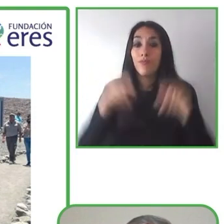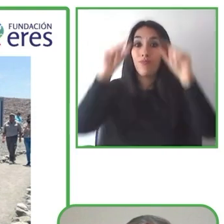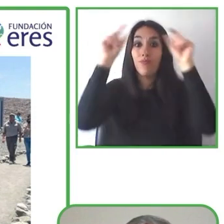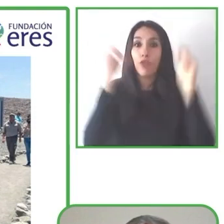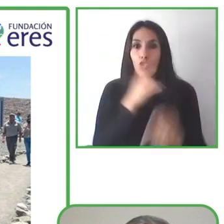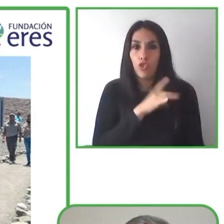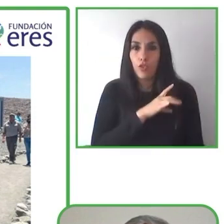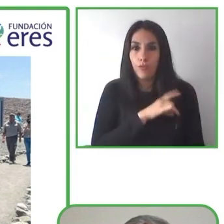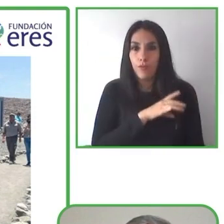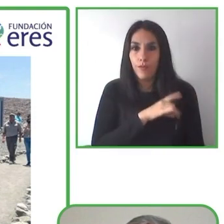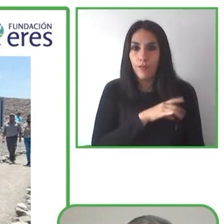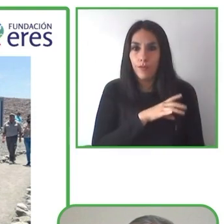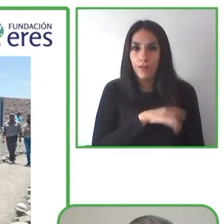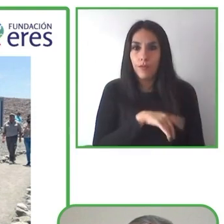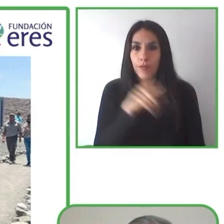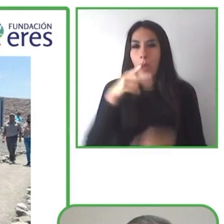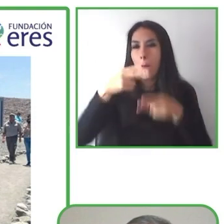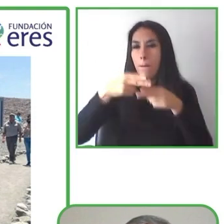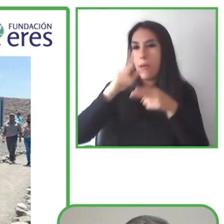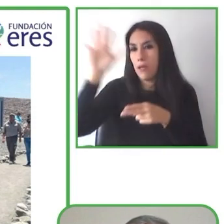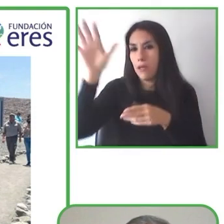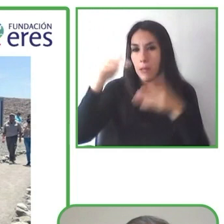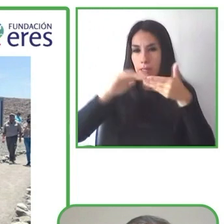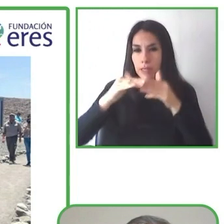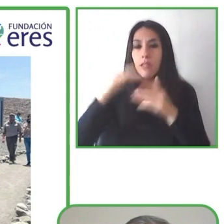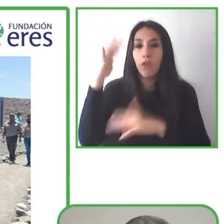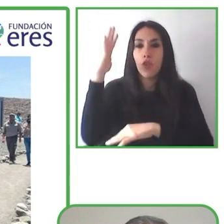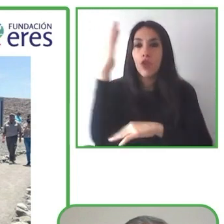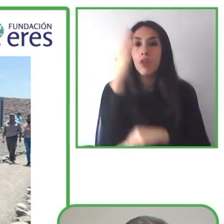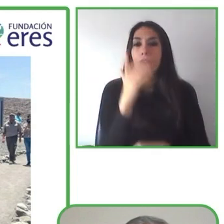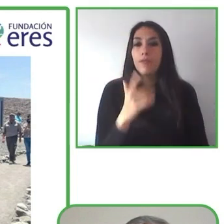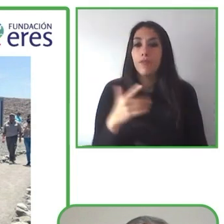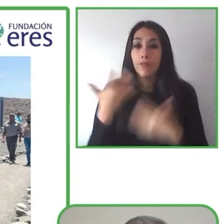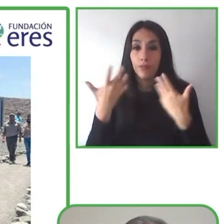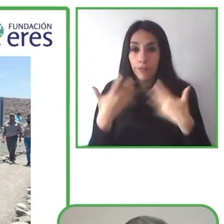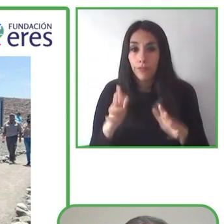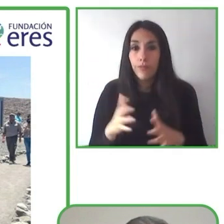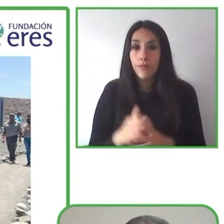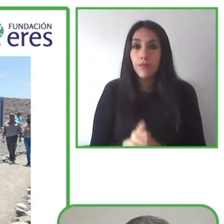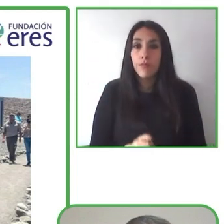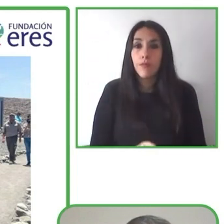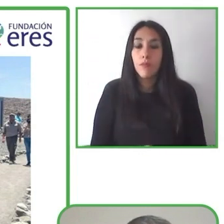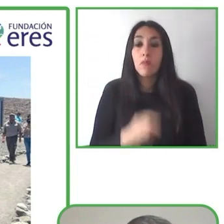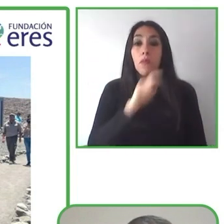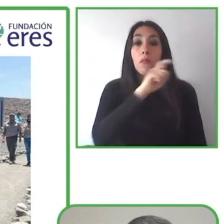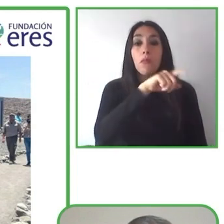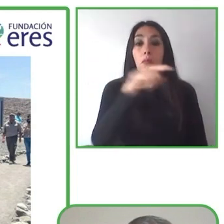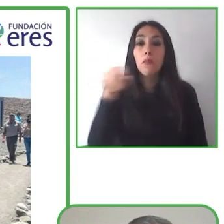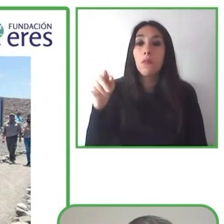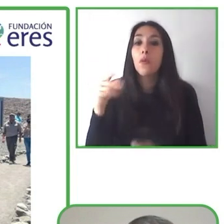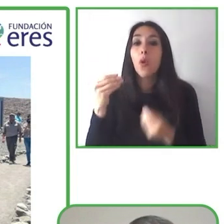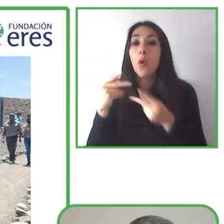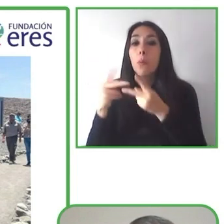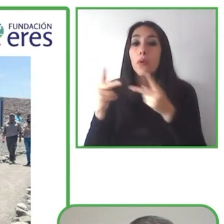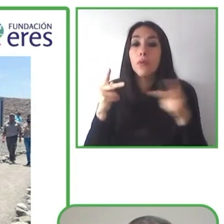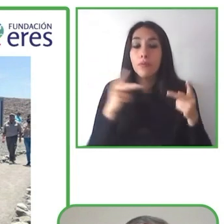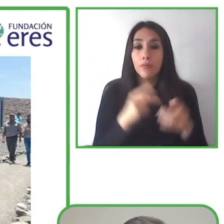in different parks throughout the country. And we've been able to train people to be able to replicate the experience